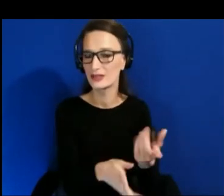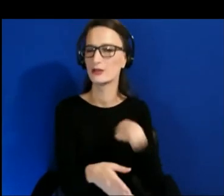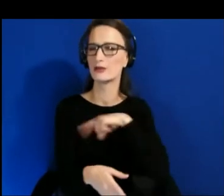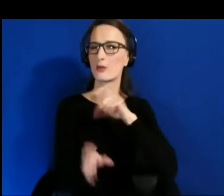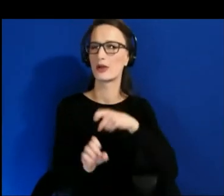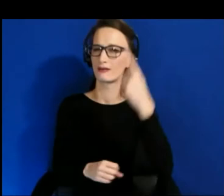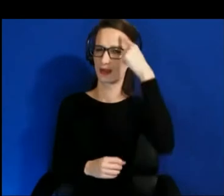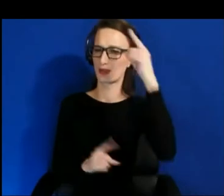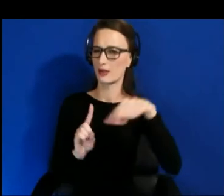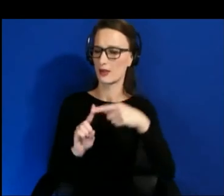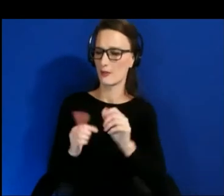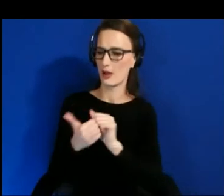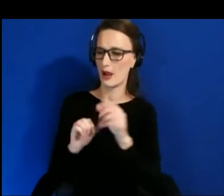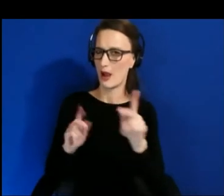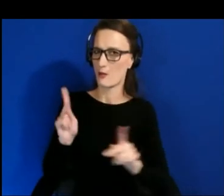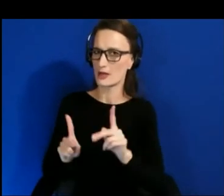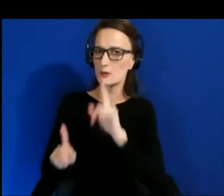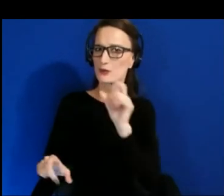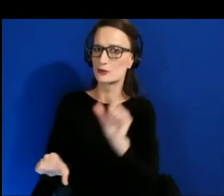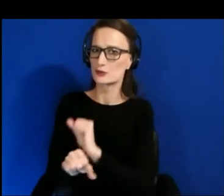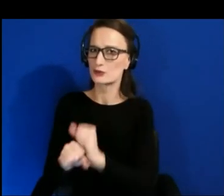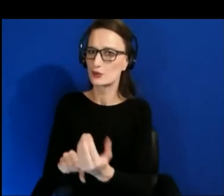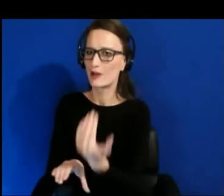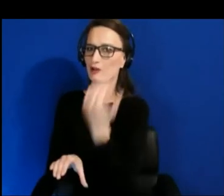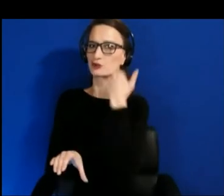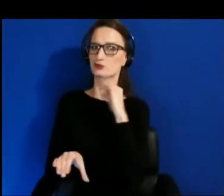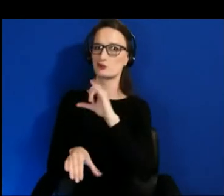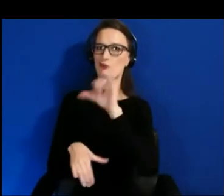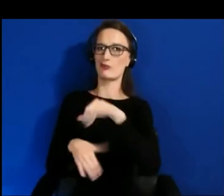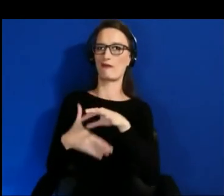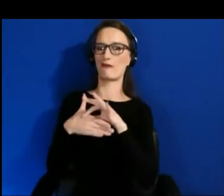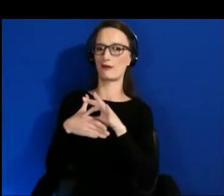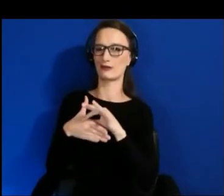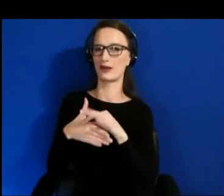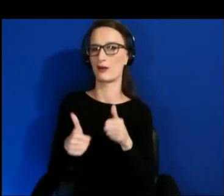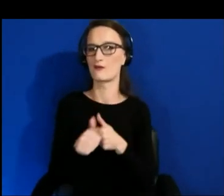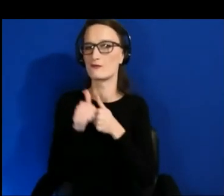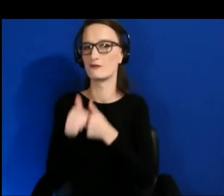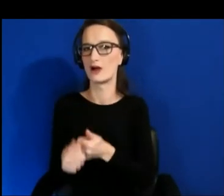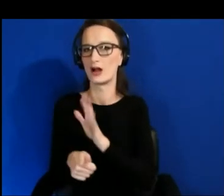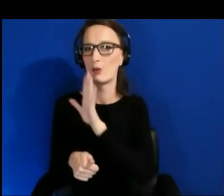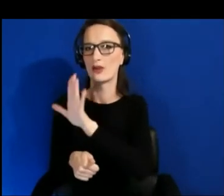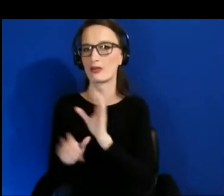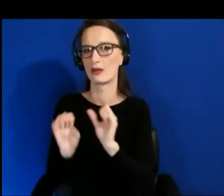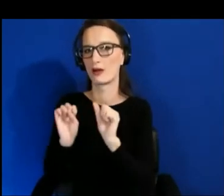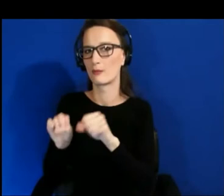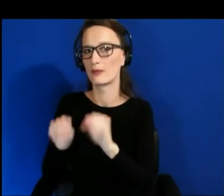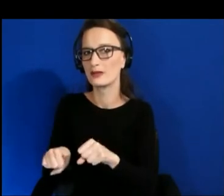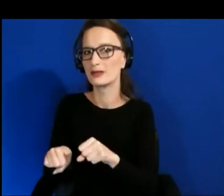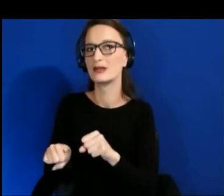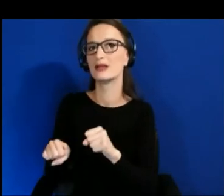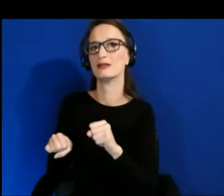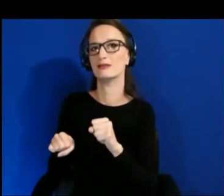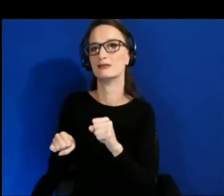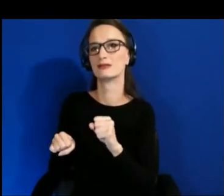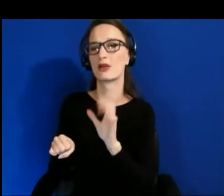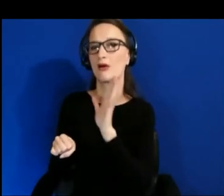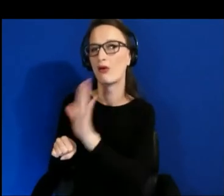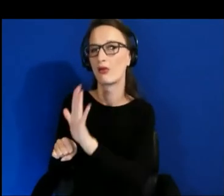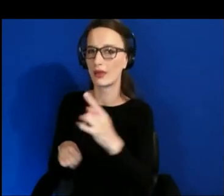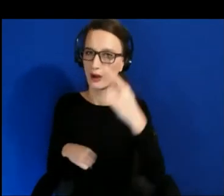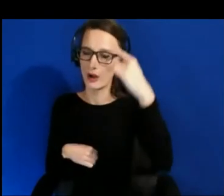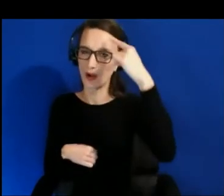and navigate that content, based on their abilities, their cognitive, like, patterns